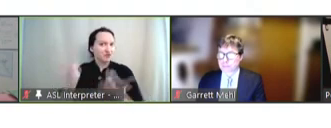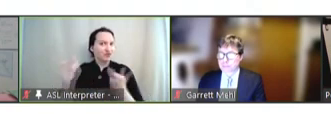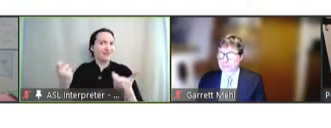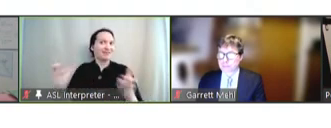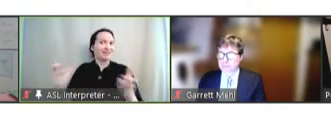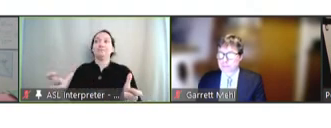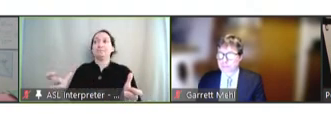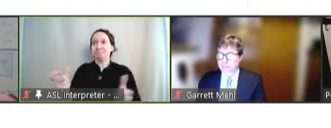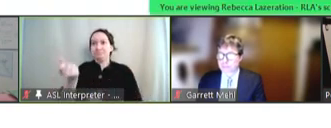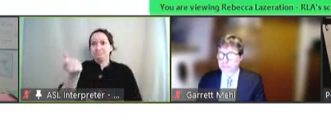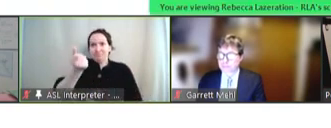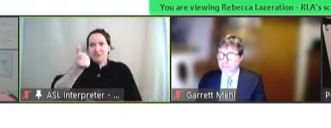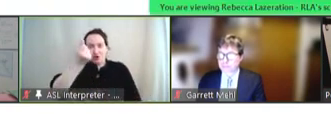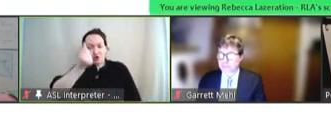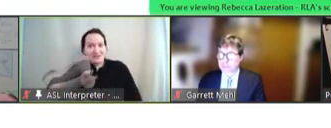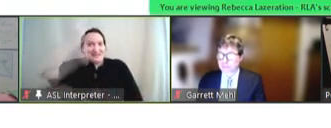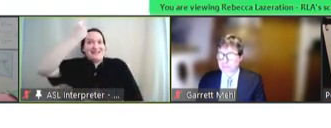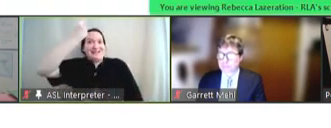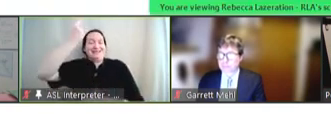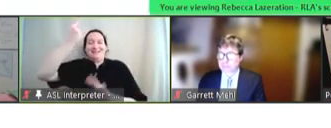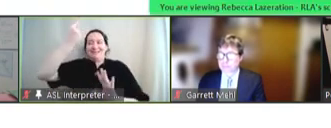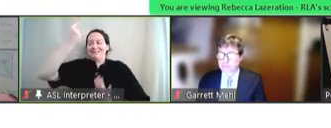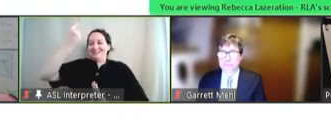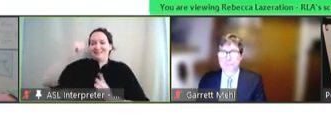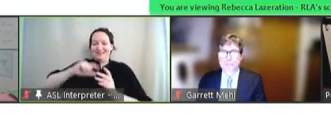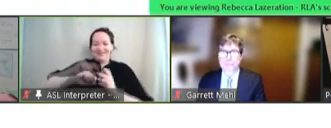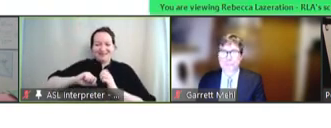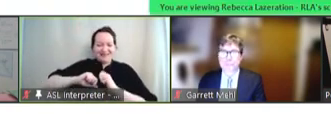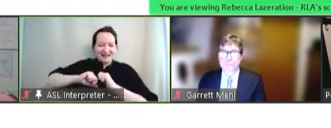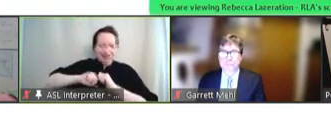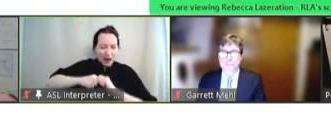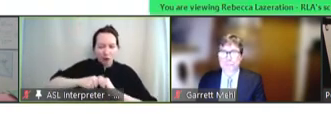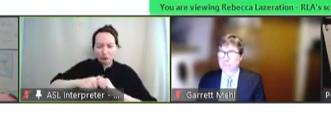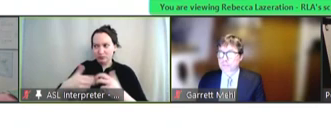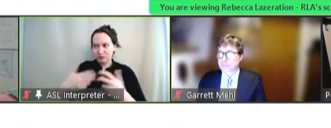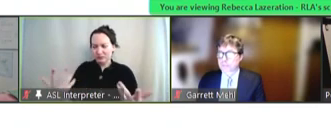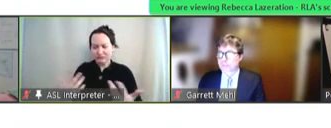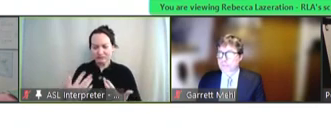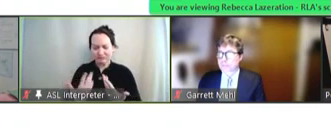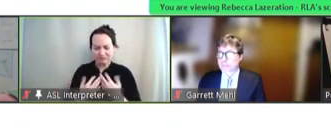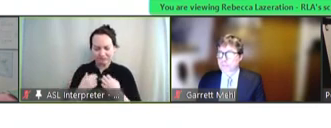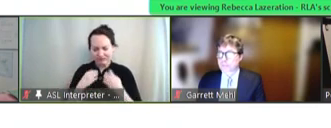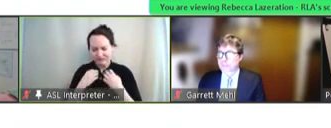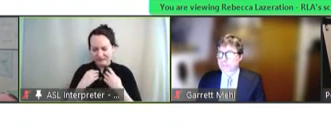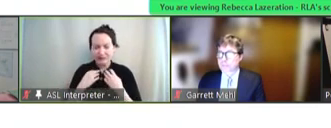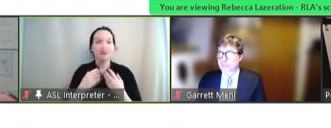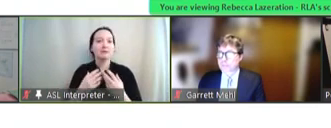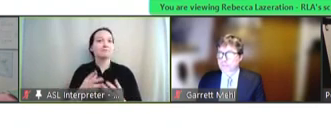understand, you know, how they're going to do that. And it's sort of disappointing that the WHO